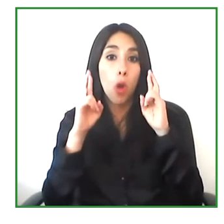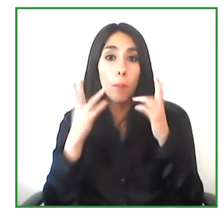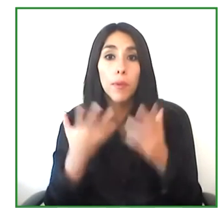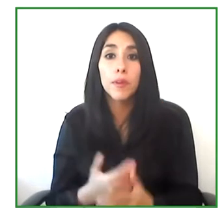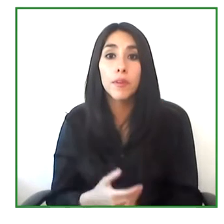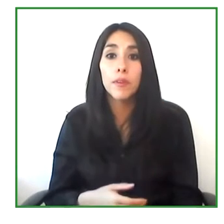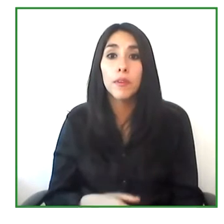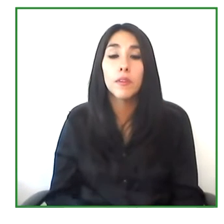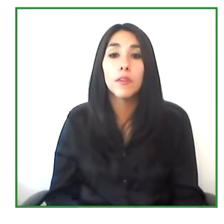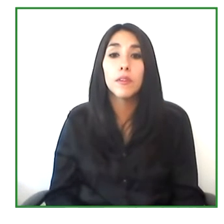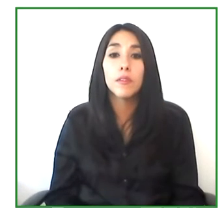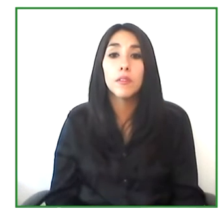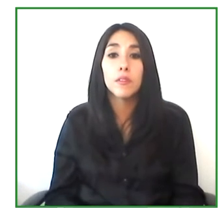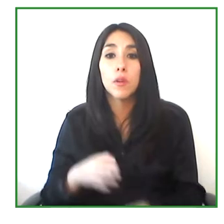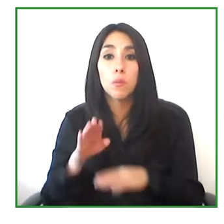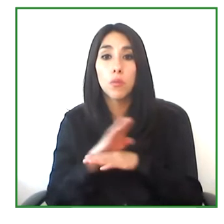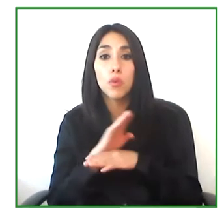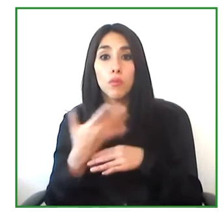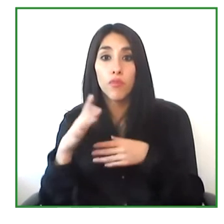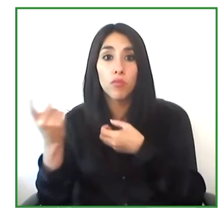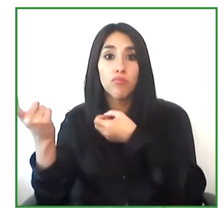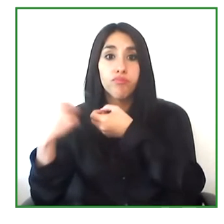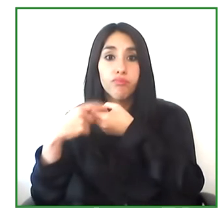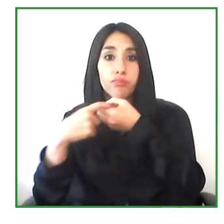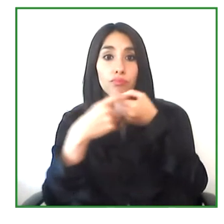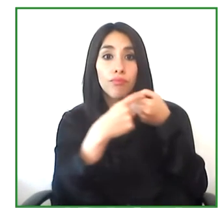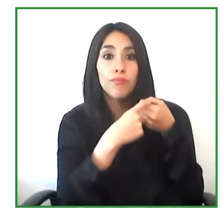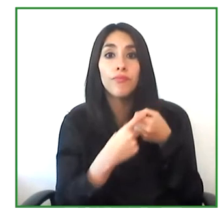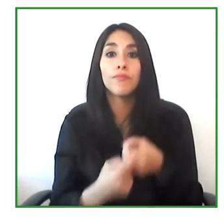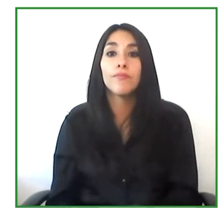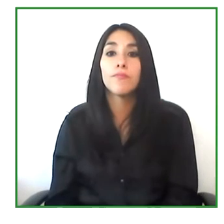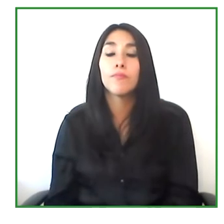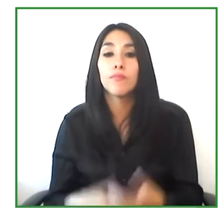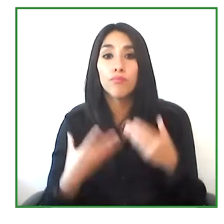and have the greatest number of companies possible registered on our platform